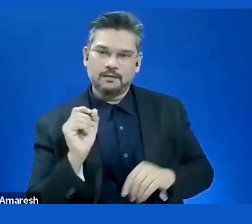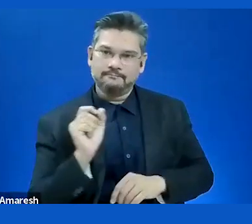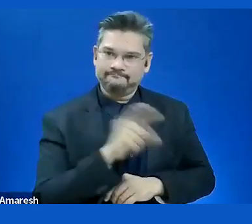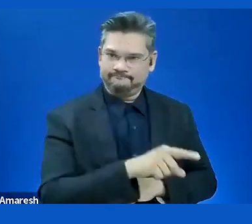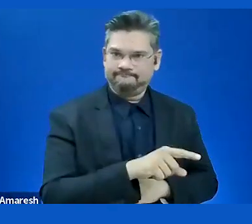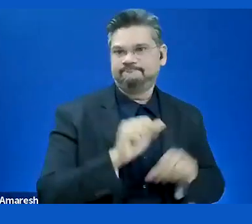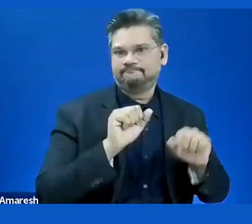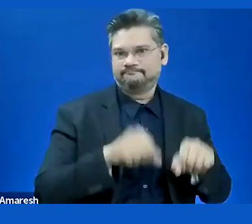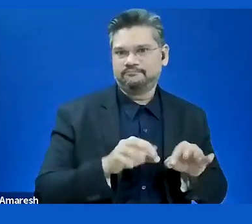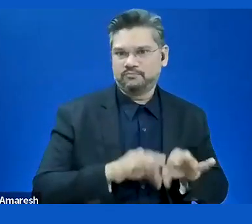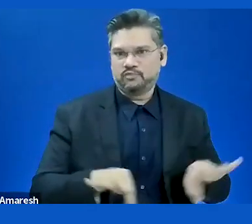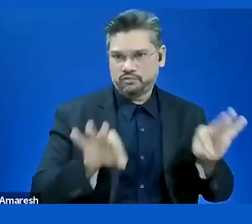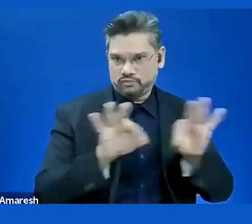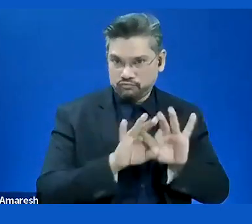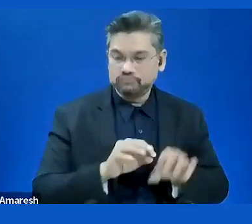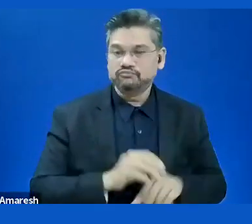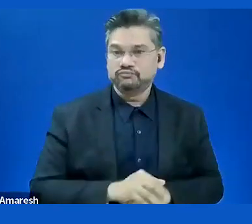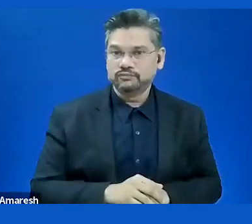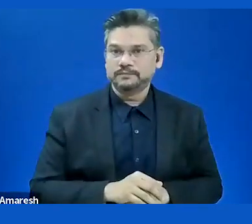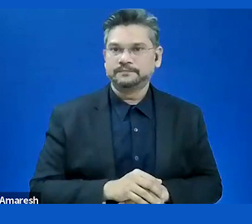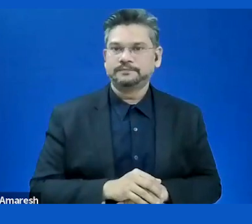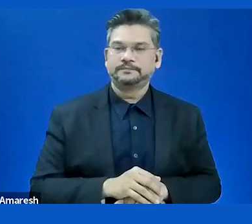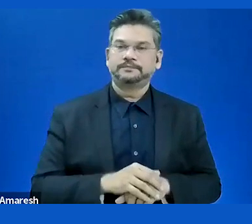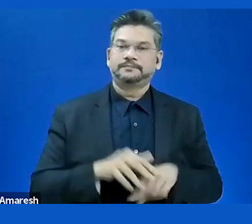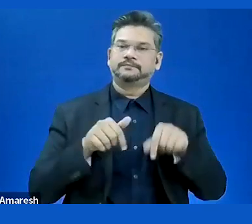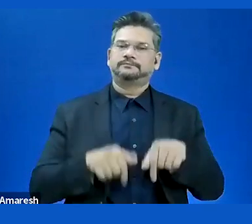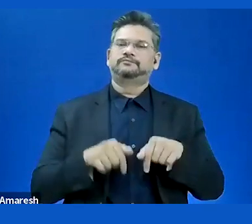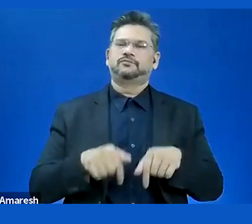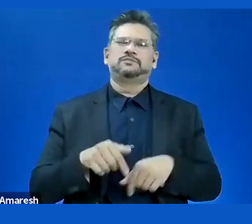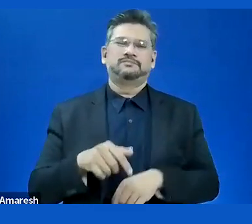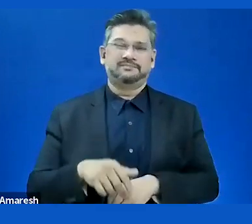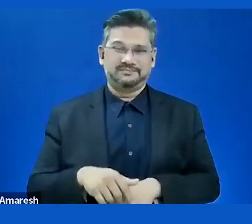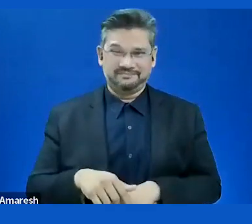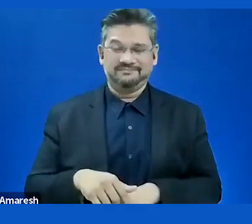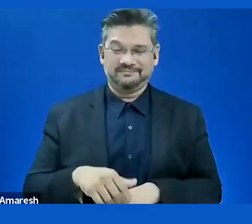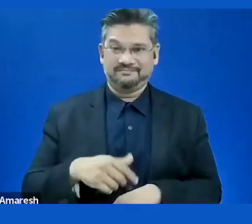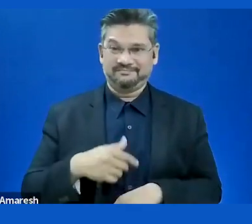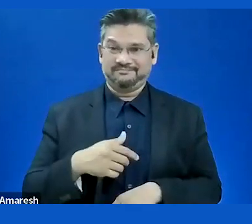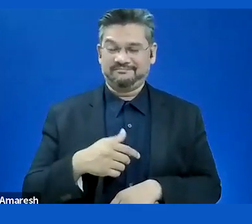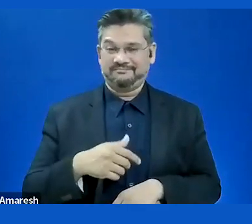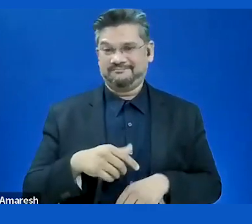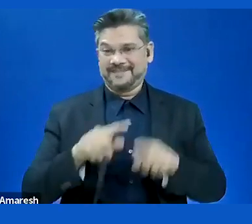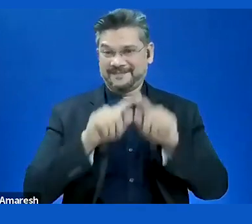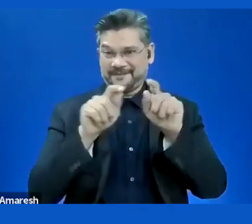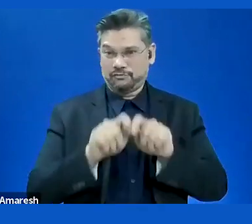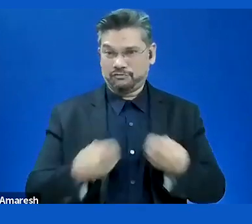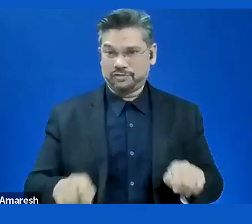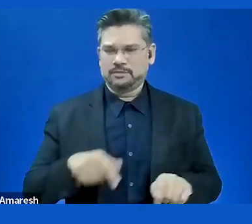To us, it is of the utmost essence that all user groups are taken into account when accessibility